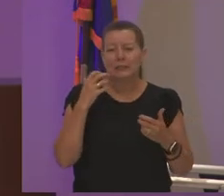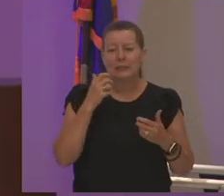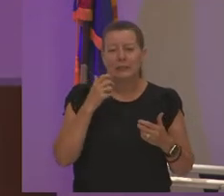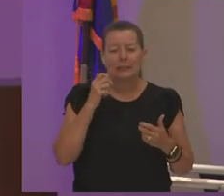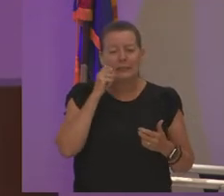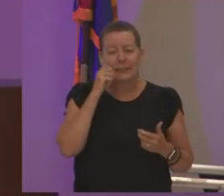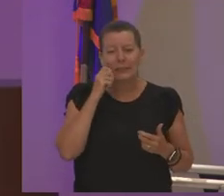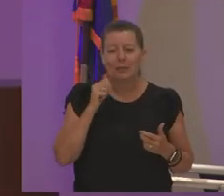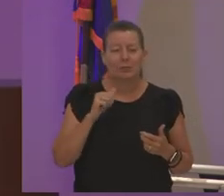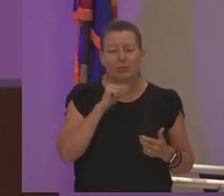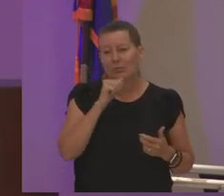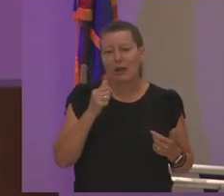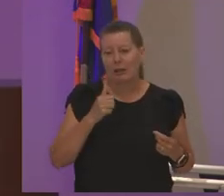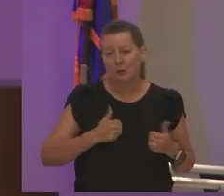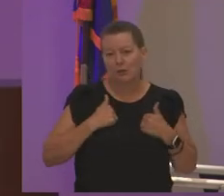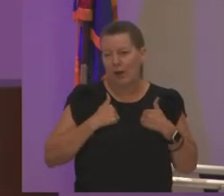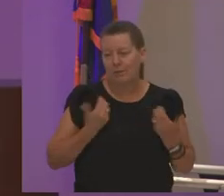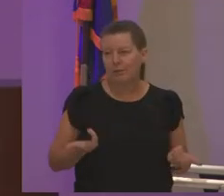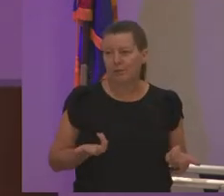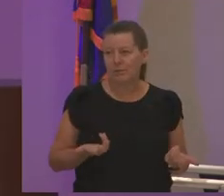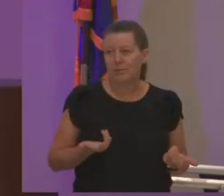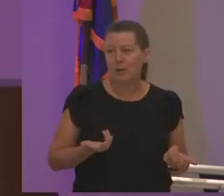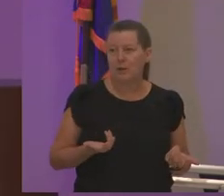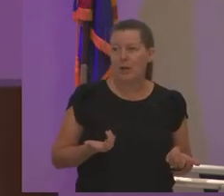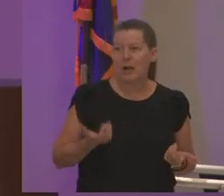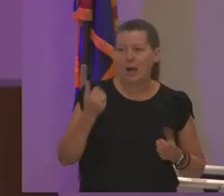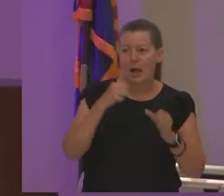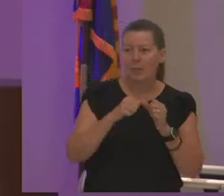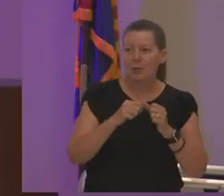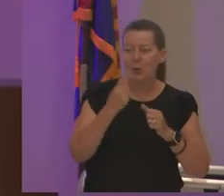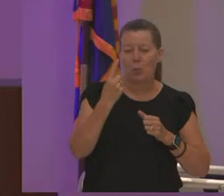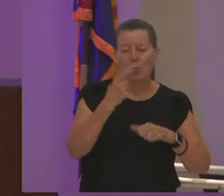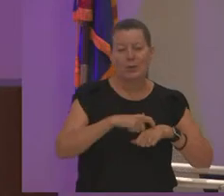so they stayed they they took my i remember one time i'd fallen asleep at the house